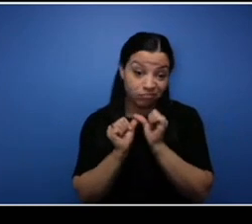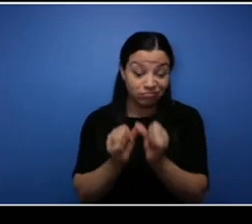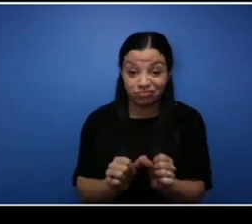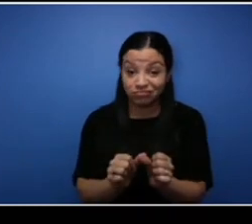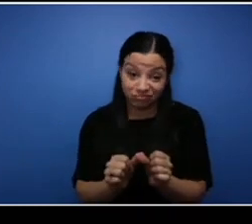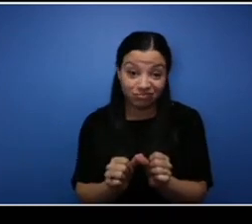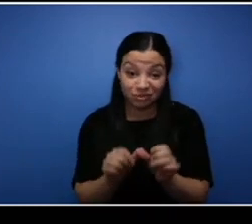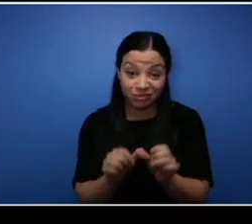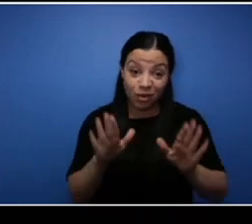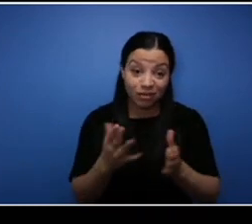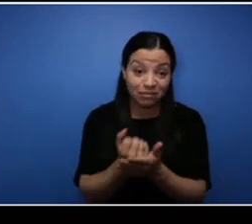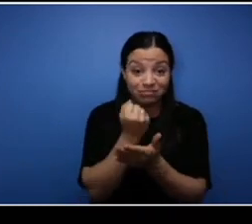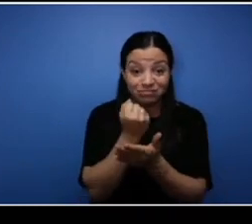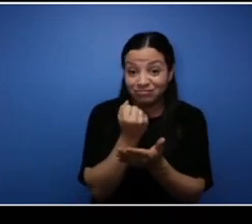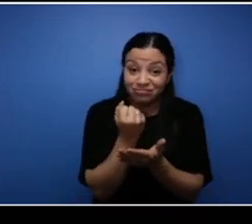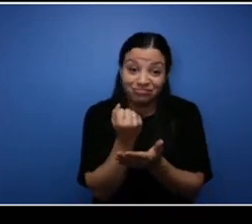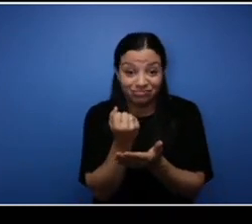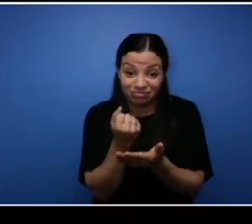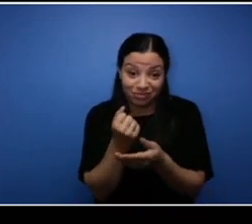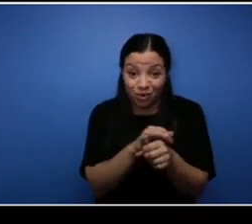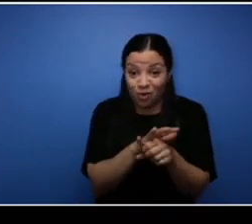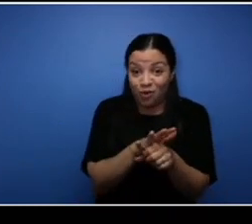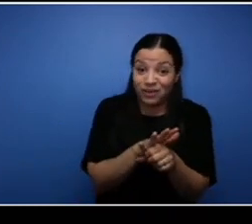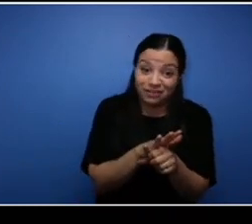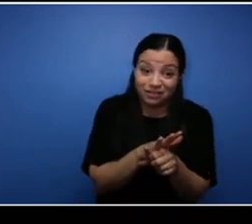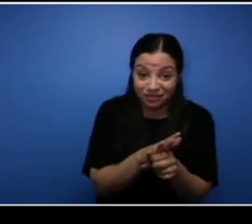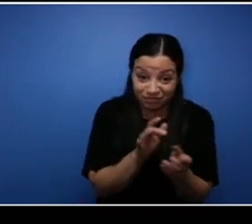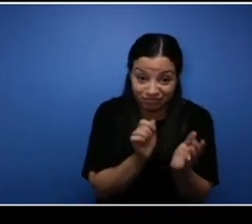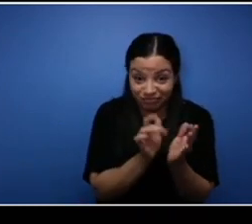for Carvery's Construction for sure. Like I say and then we completed our building six